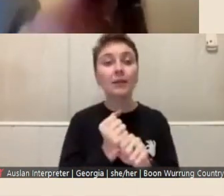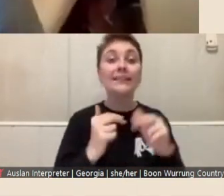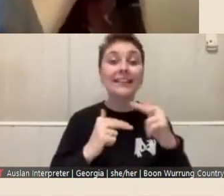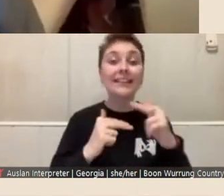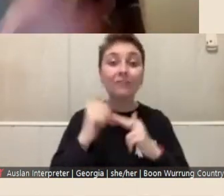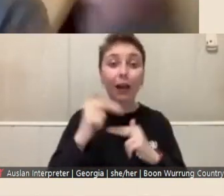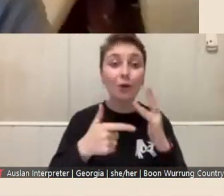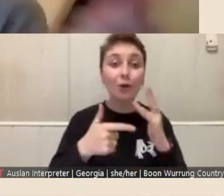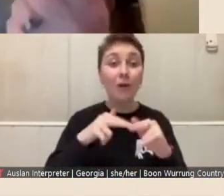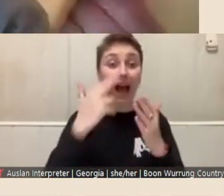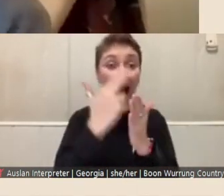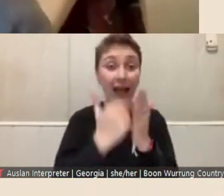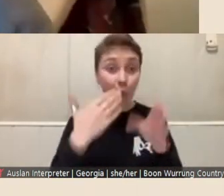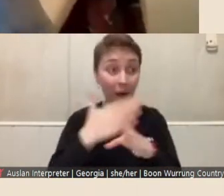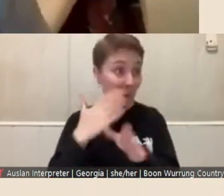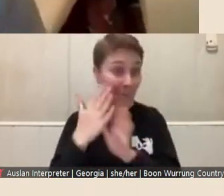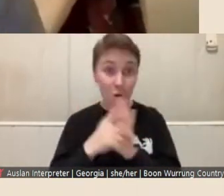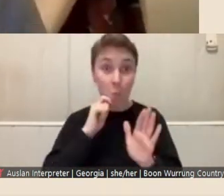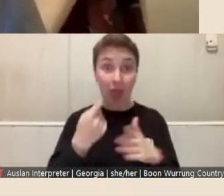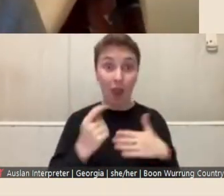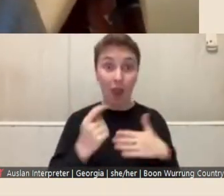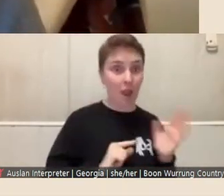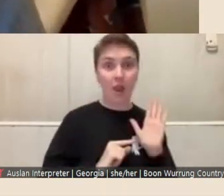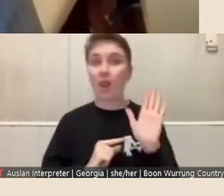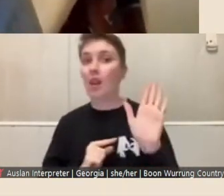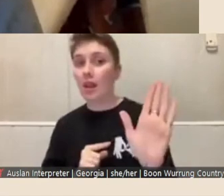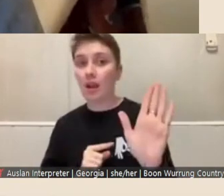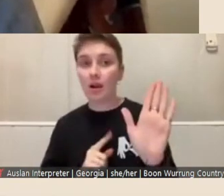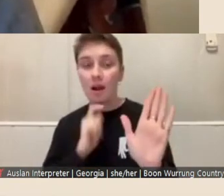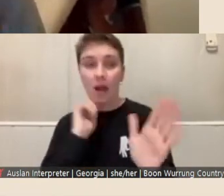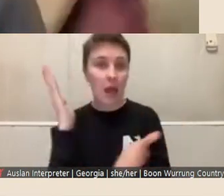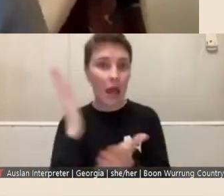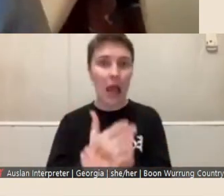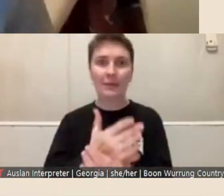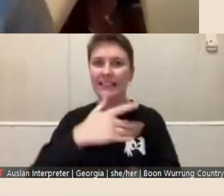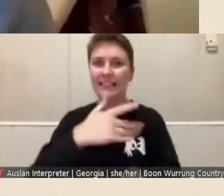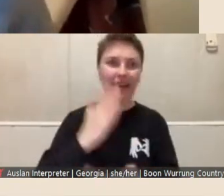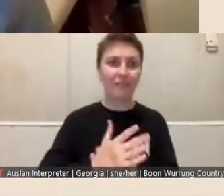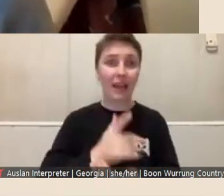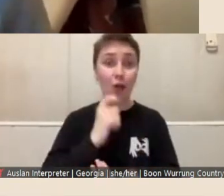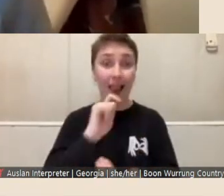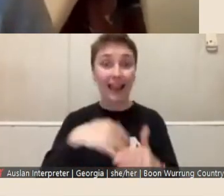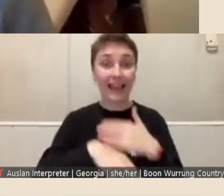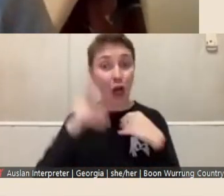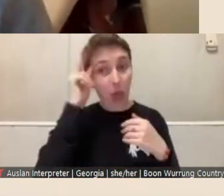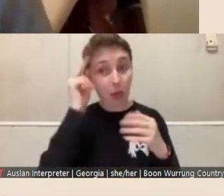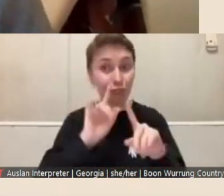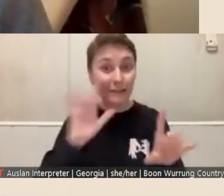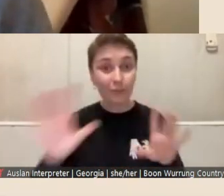artwork is absolutely going to be displayed in a forthcoming Library exhibition let's say, but